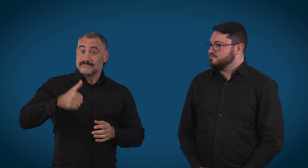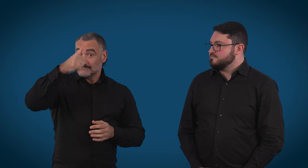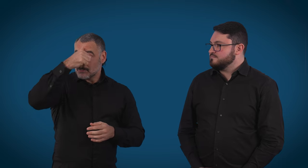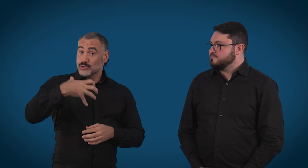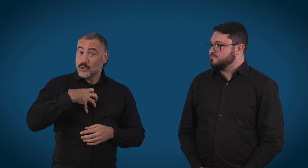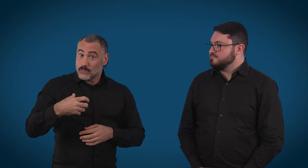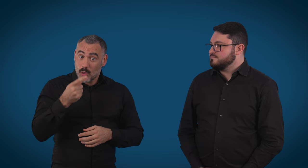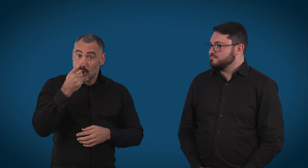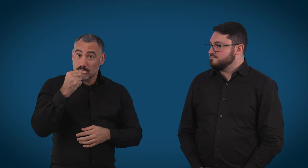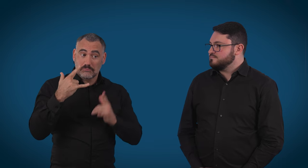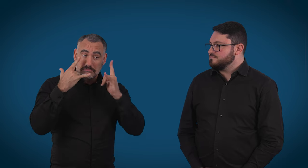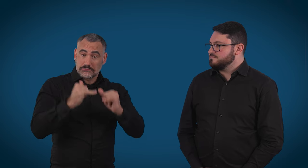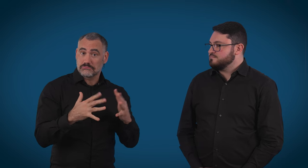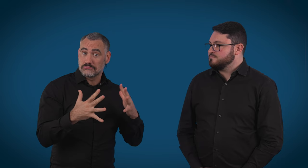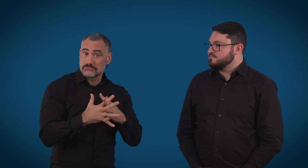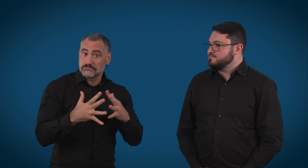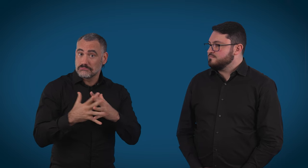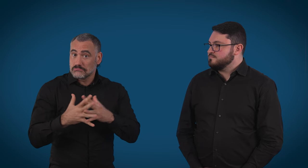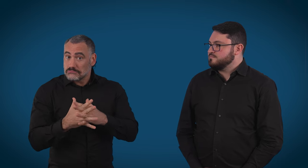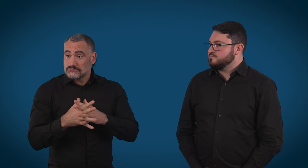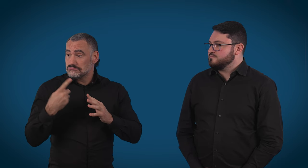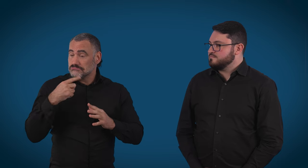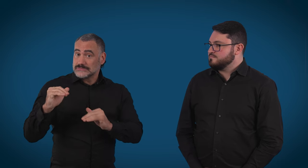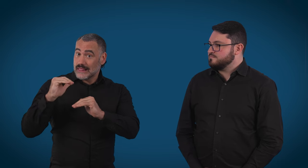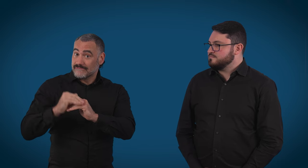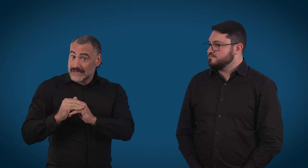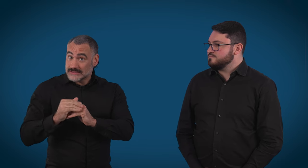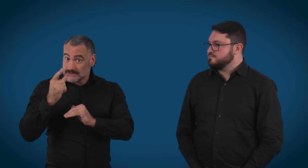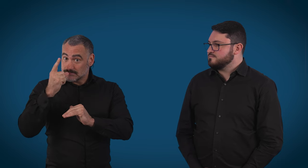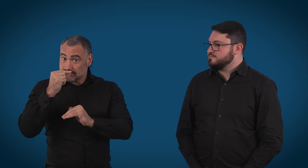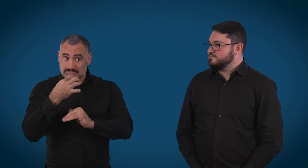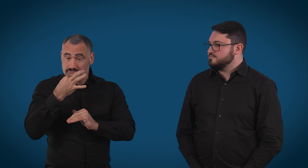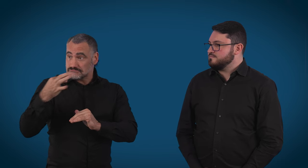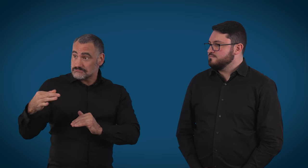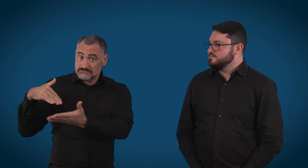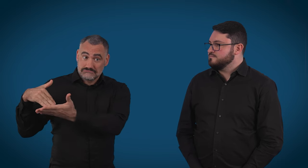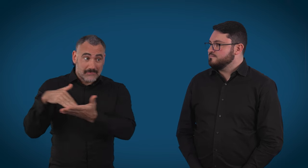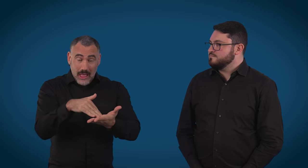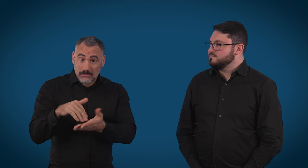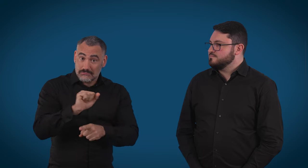it out and perhaps refer somebody that you know that might be able to use that, you can find out